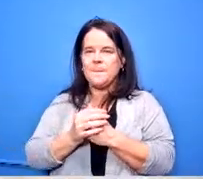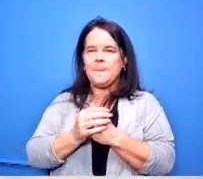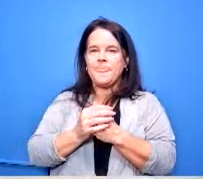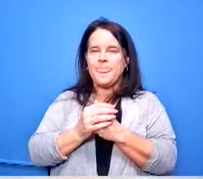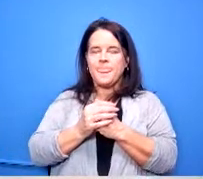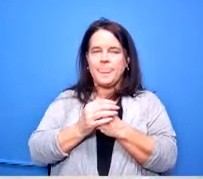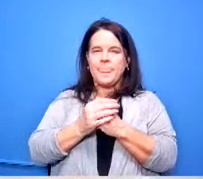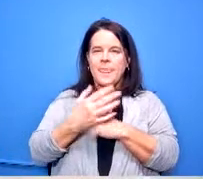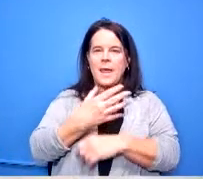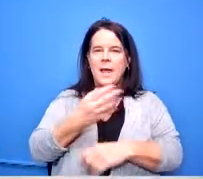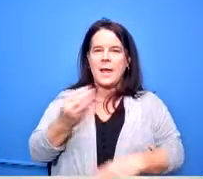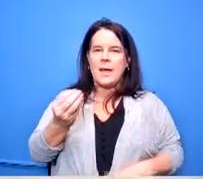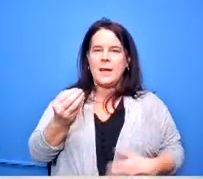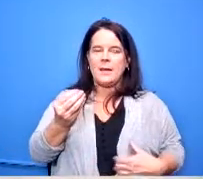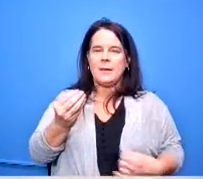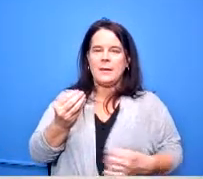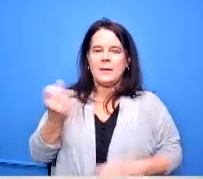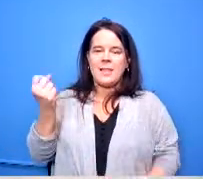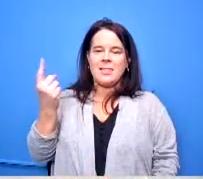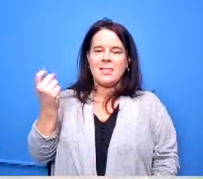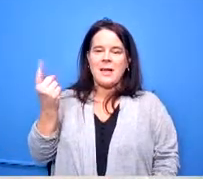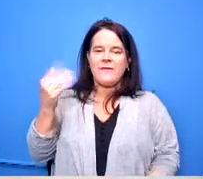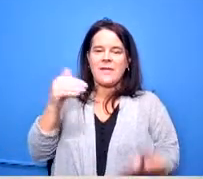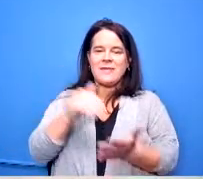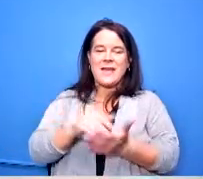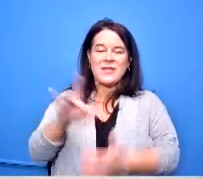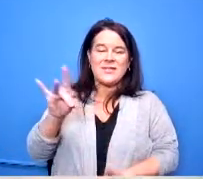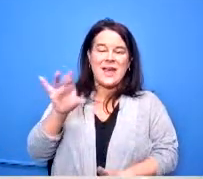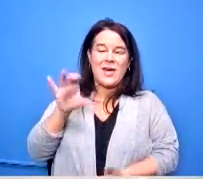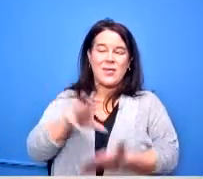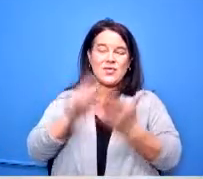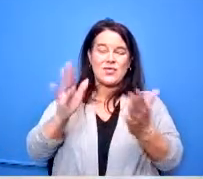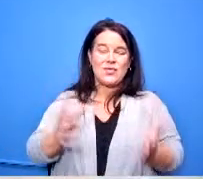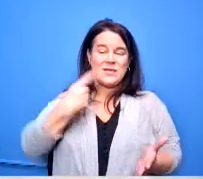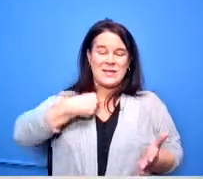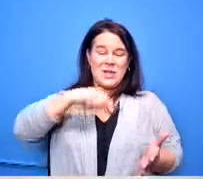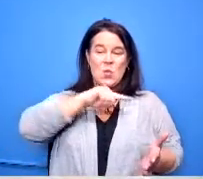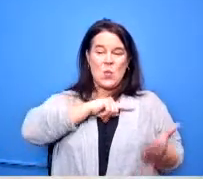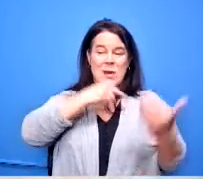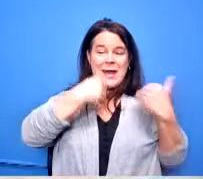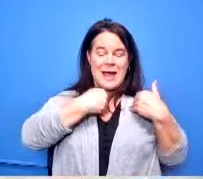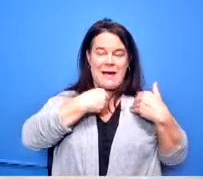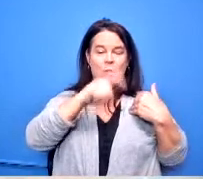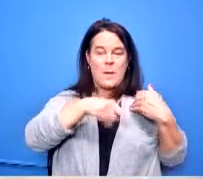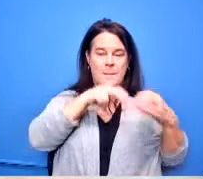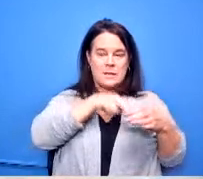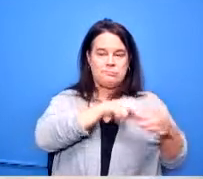our own um 11 800 students to um bus as well so there was a need to put this out see if we